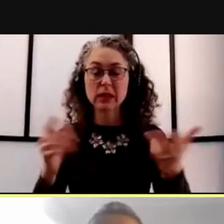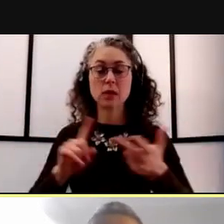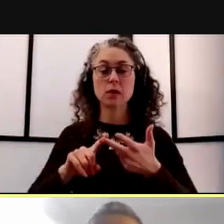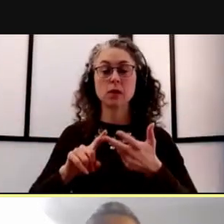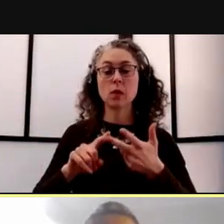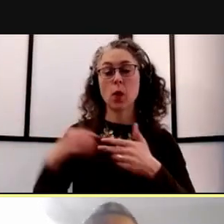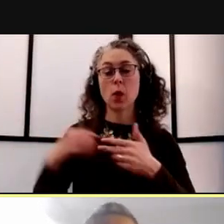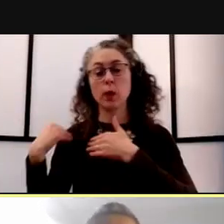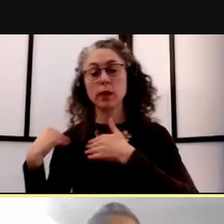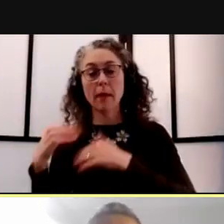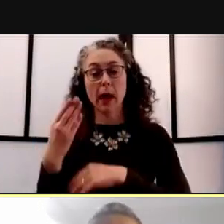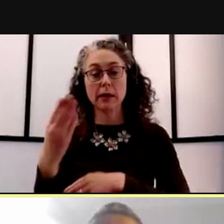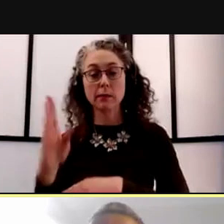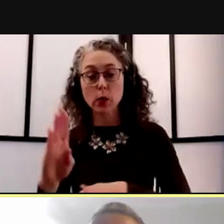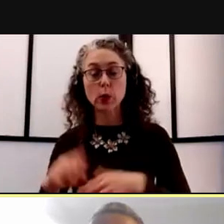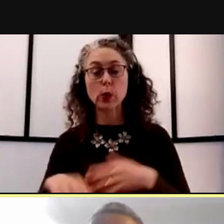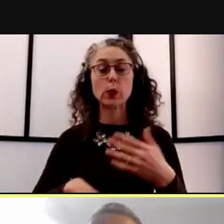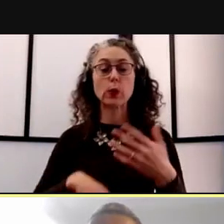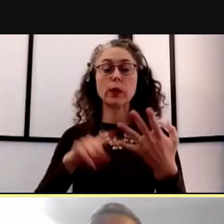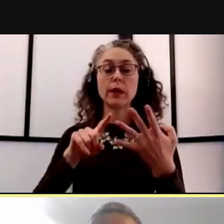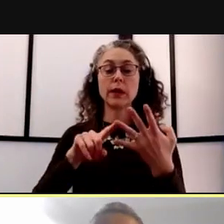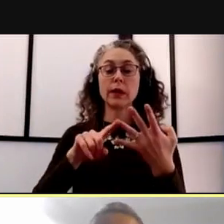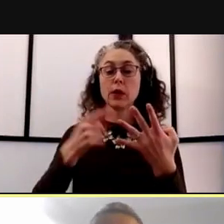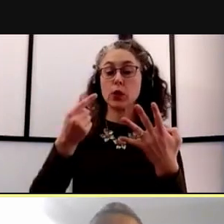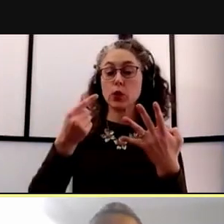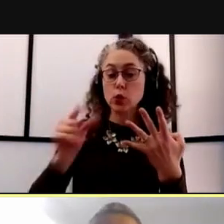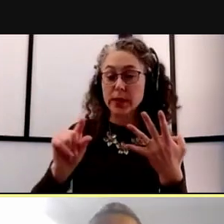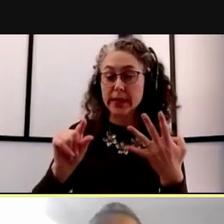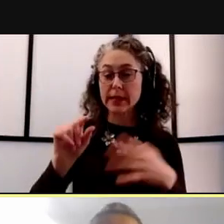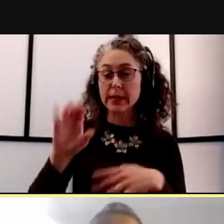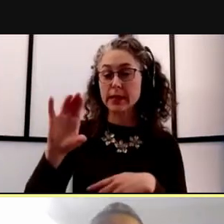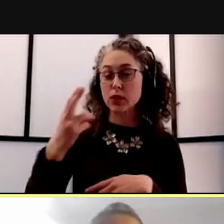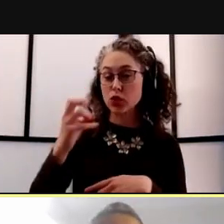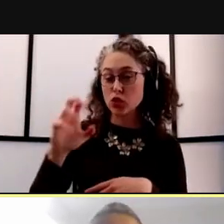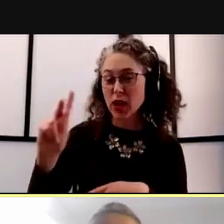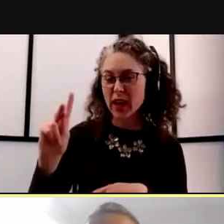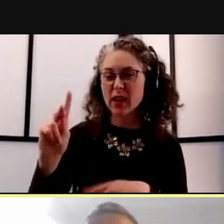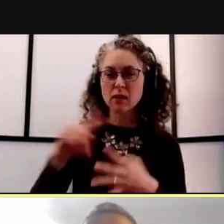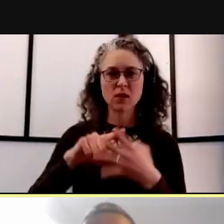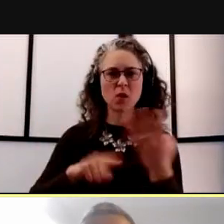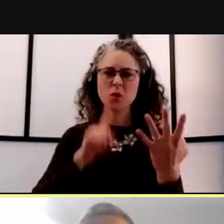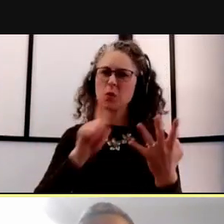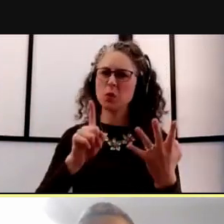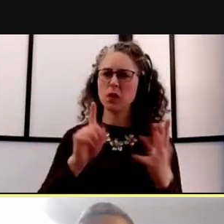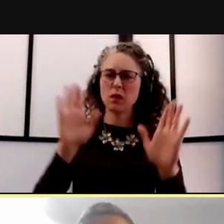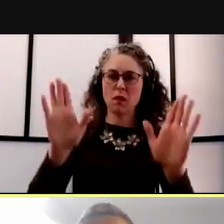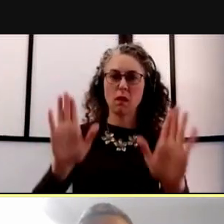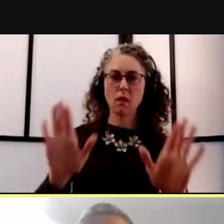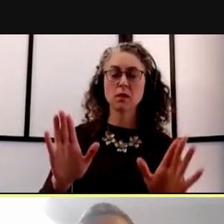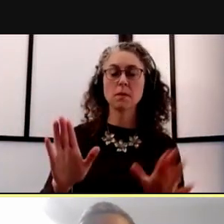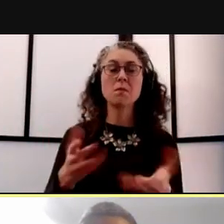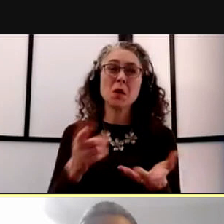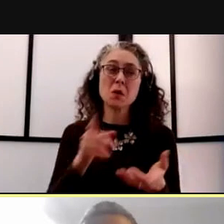Green check has been really effective, but most of all I really believe that students are embracing testing.